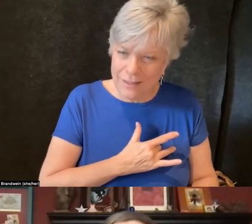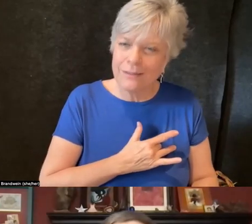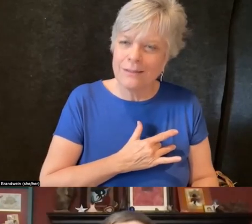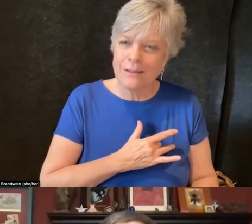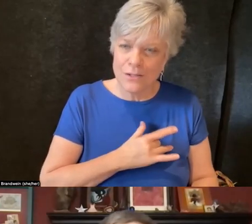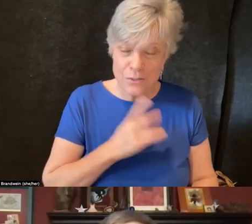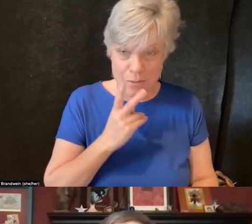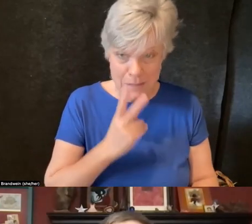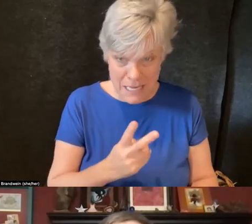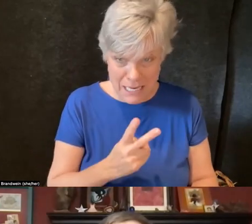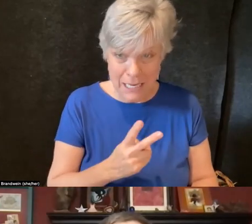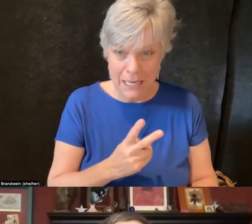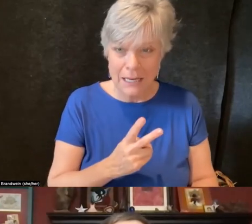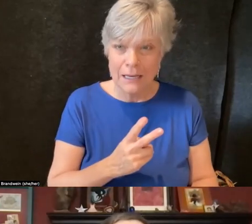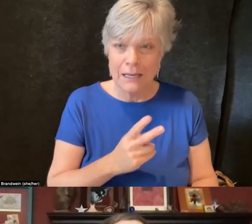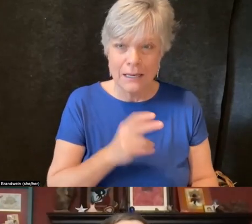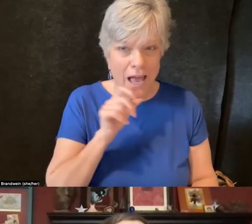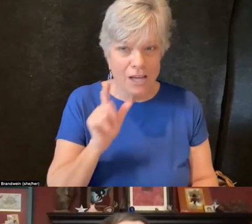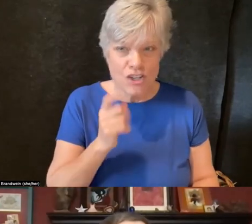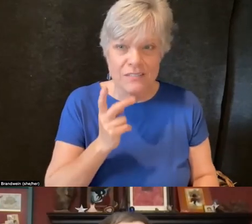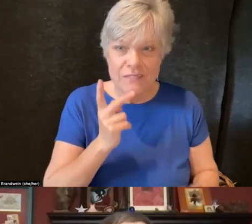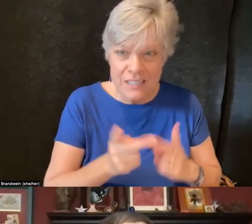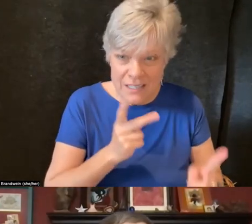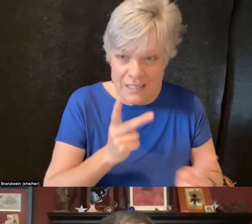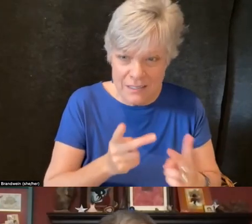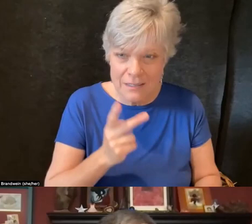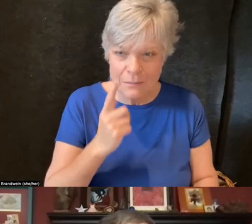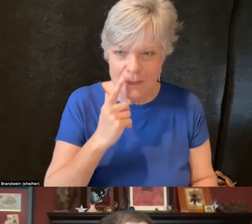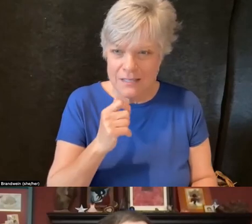not just visually, of course, because I'm not ocular centric,